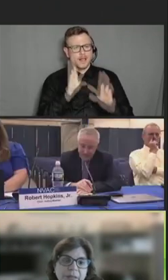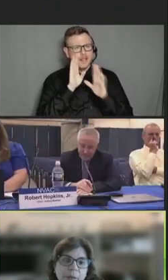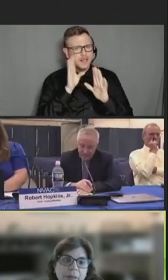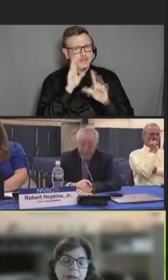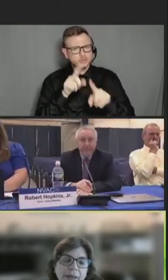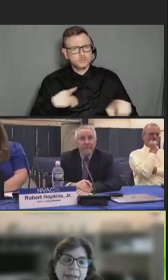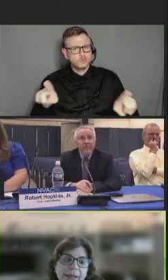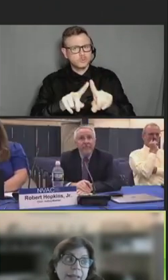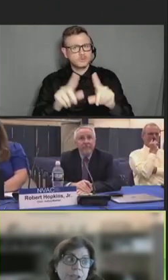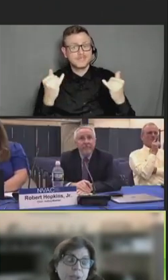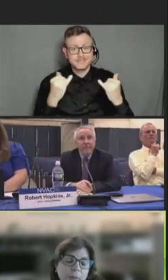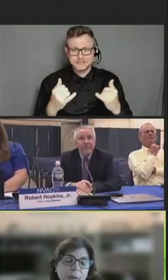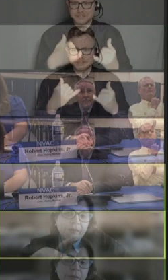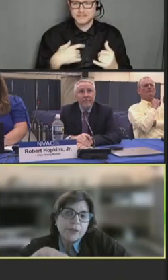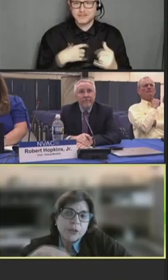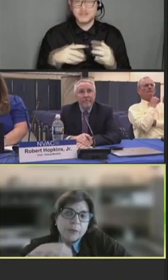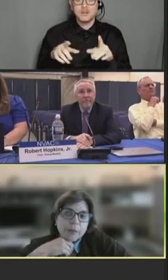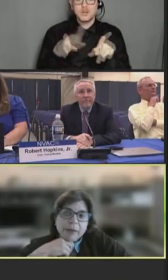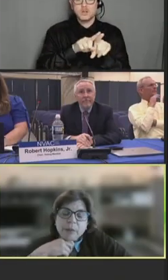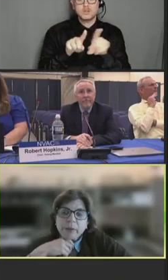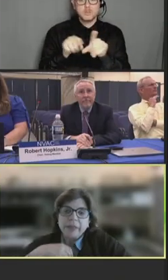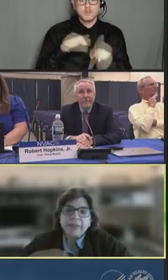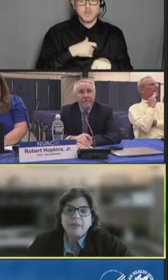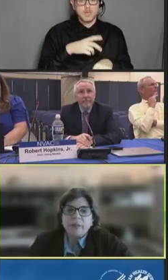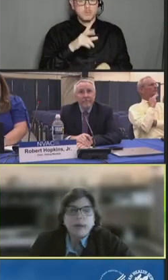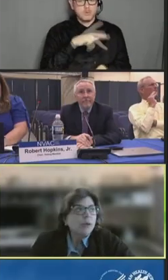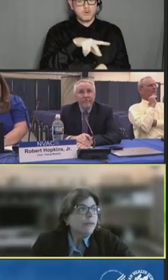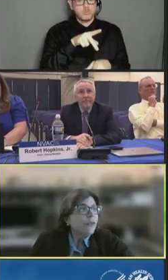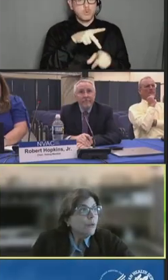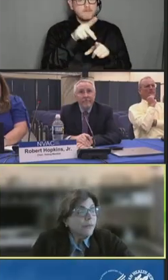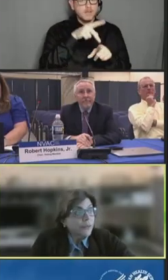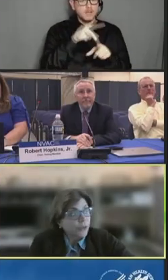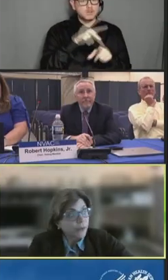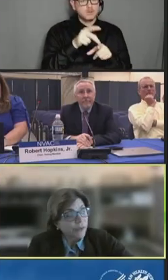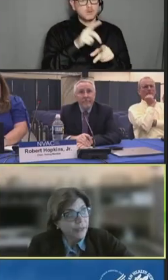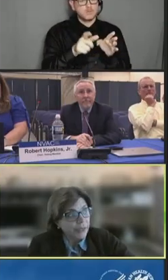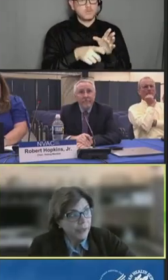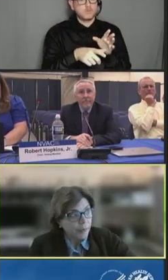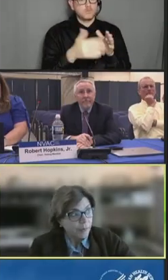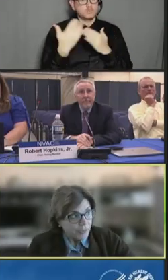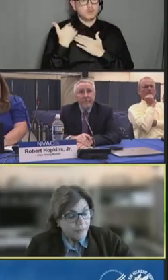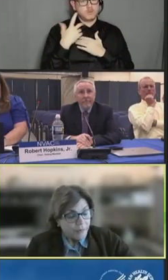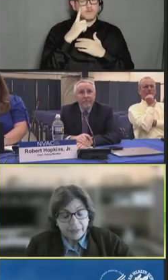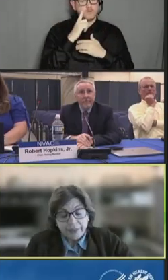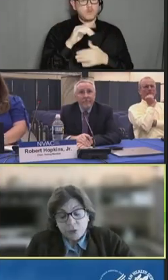Because in addition to my professional responsibilities as a medical review officer for the Vaccine